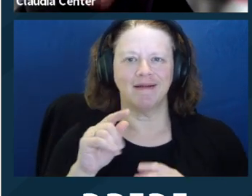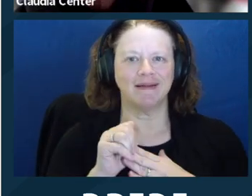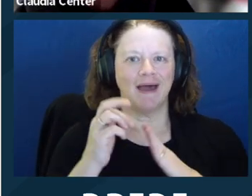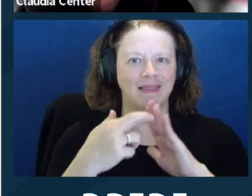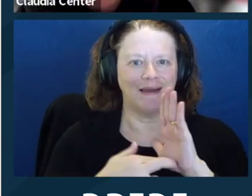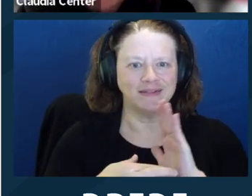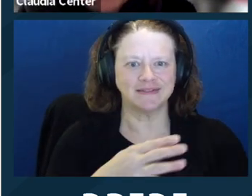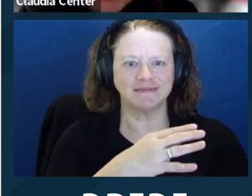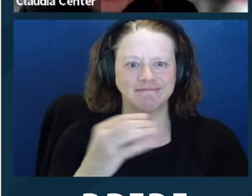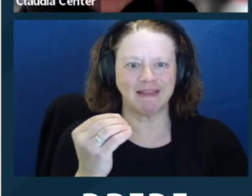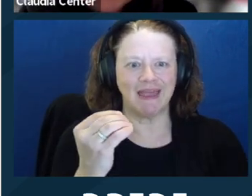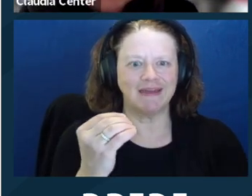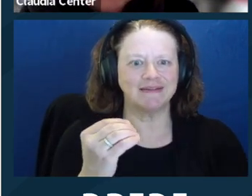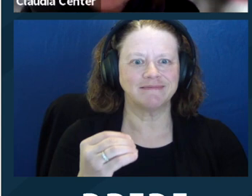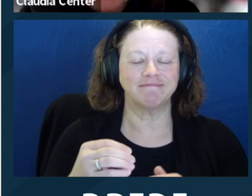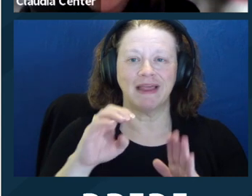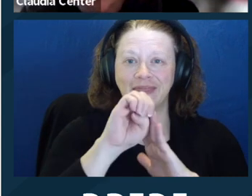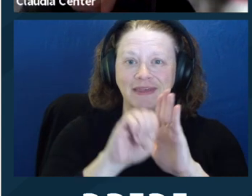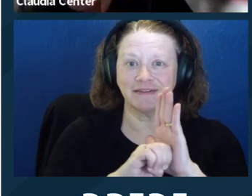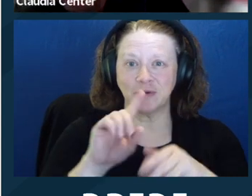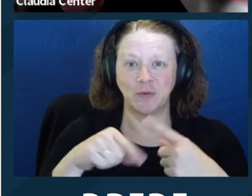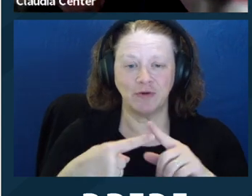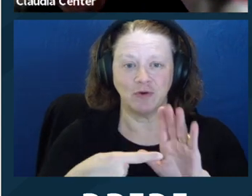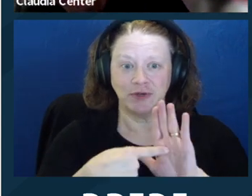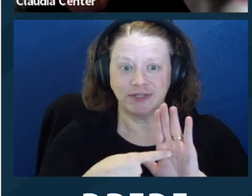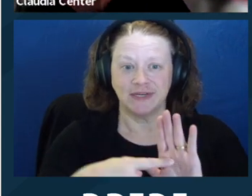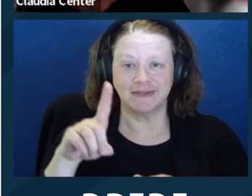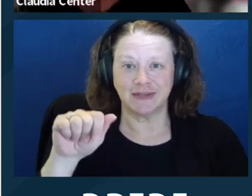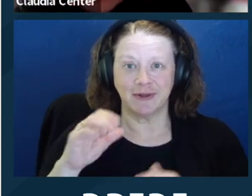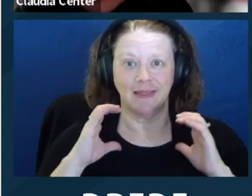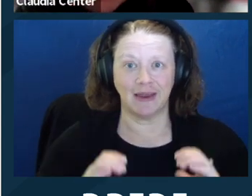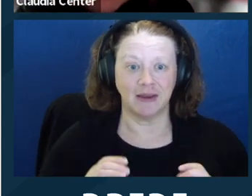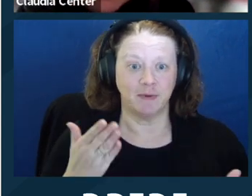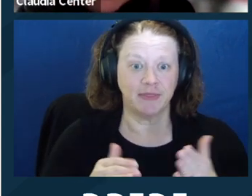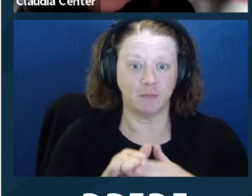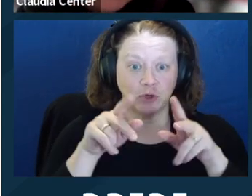in Representing Disabled Clients, Including Clients with Diminished Capacity" or may be